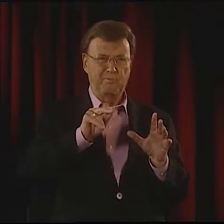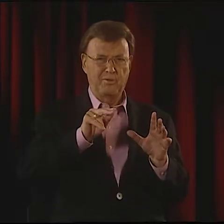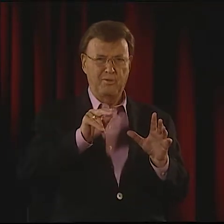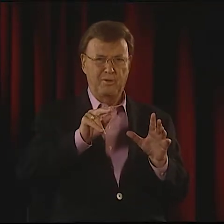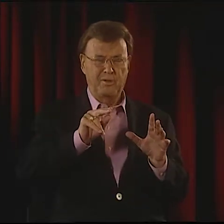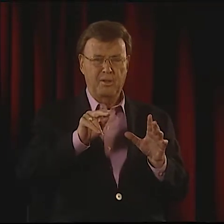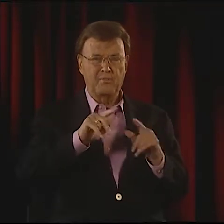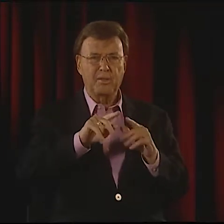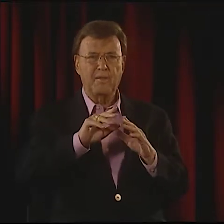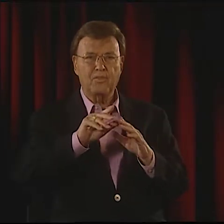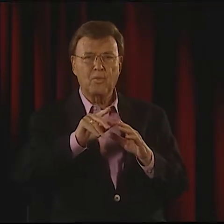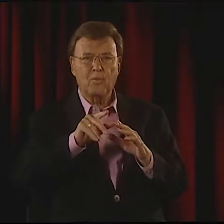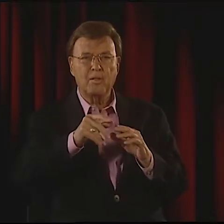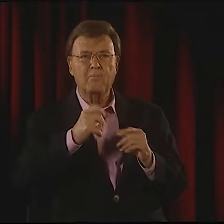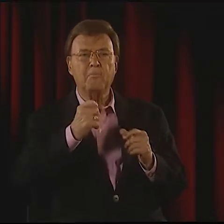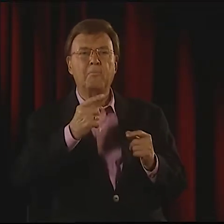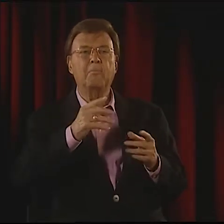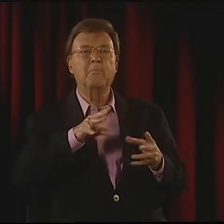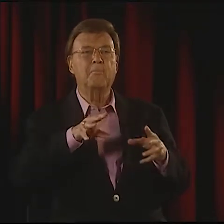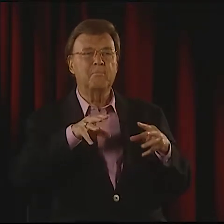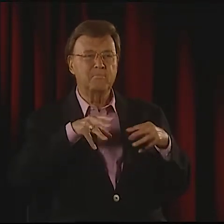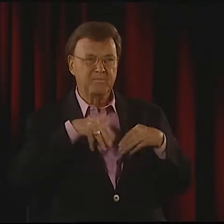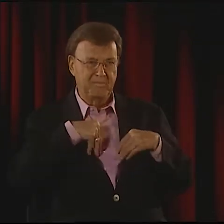AT FIRST, I WAS VERY RESISTANT, OF COURSE...